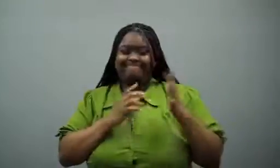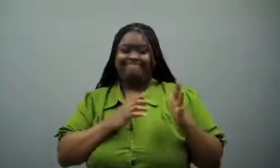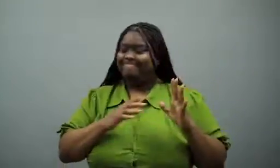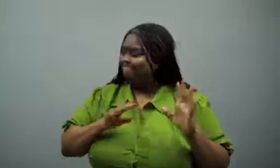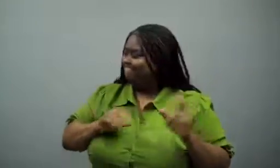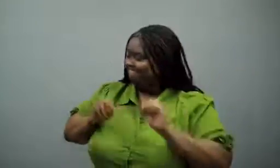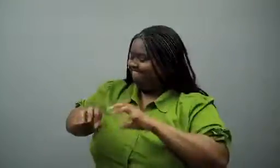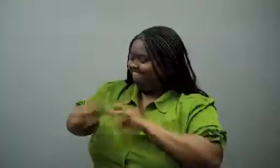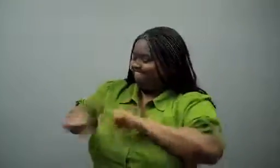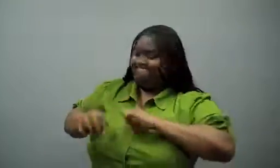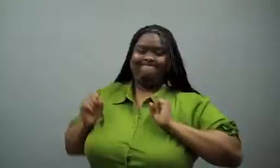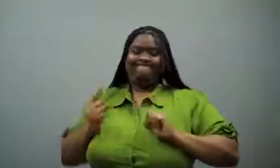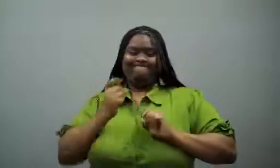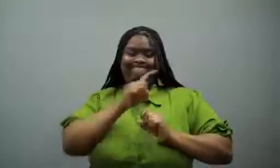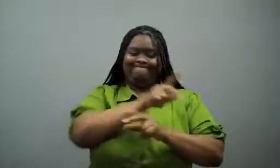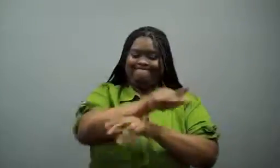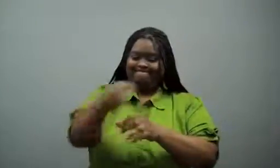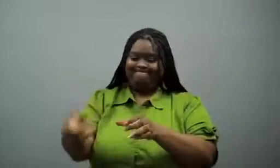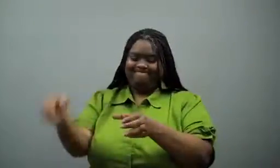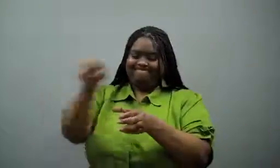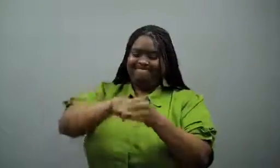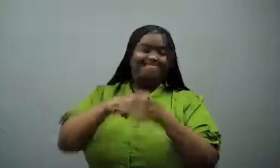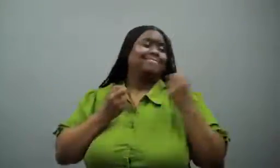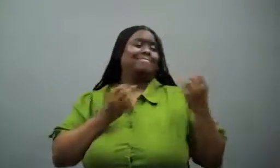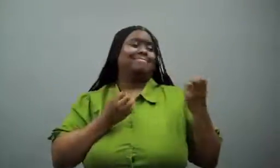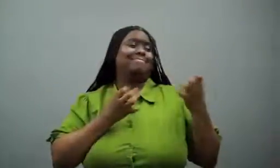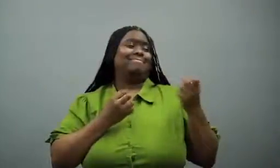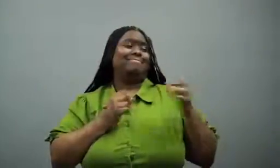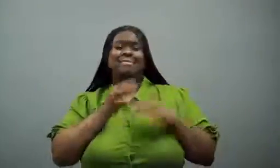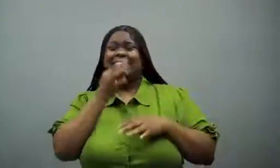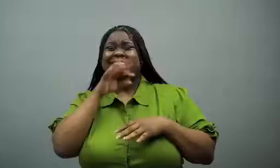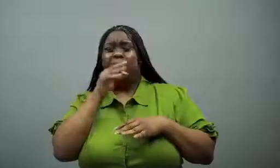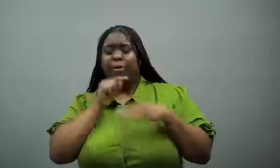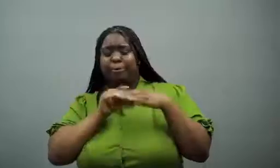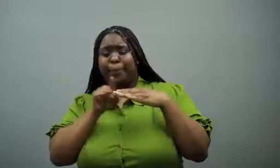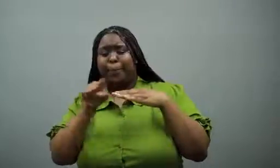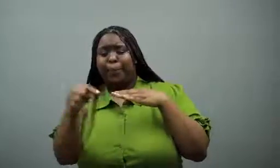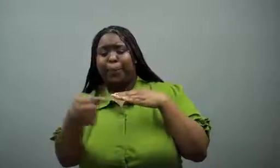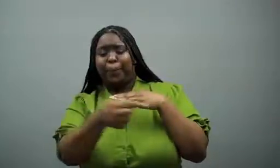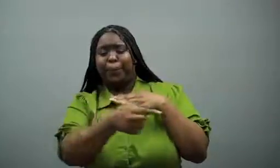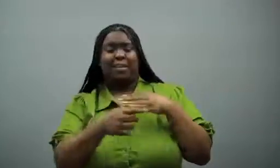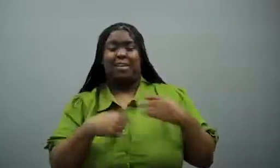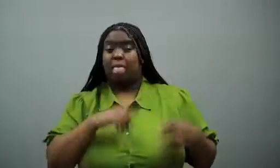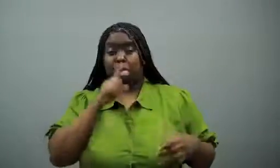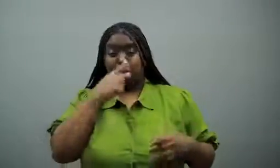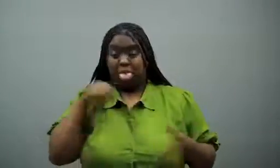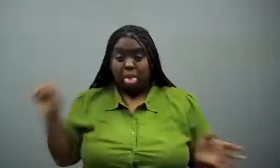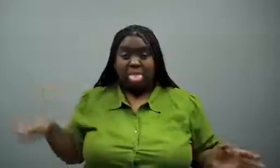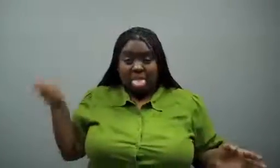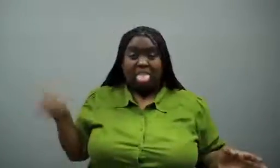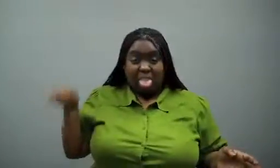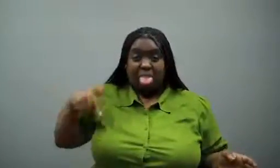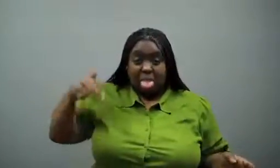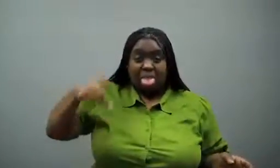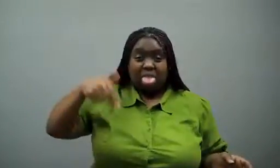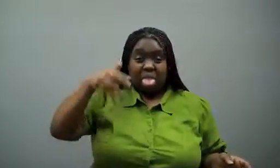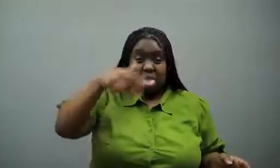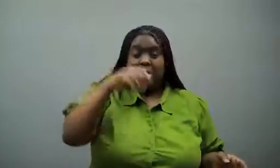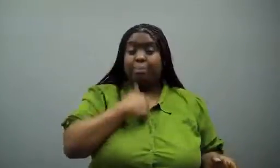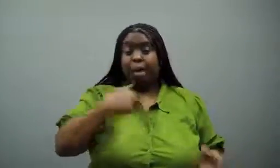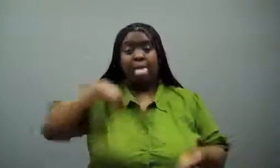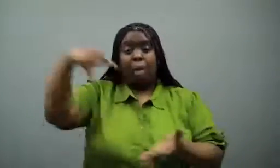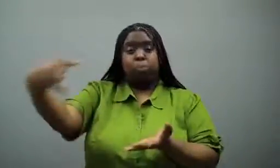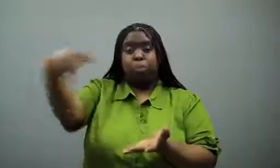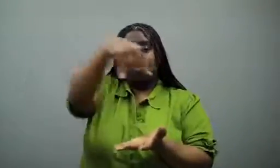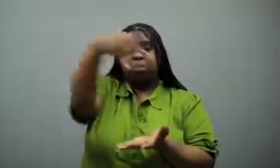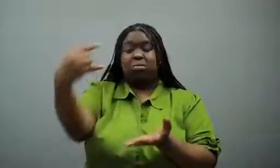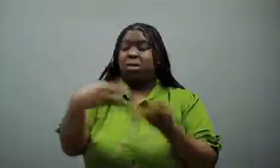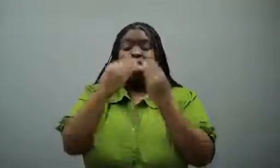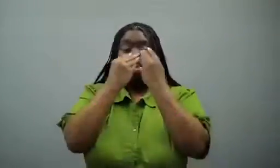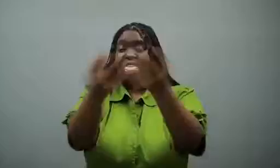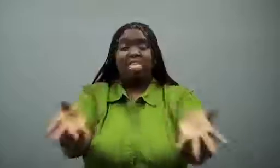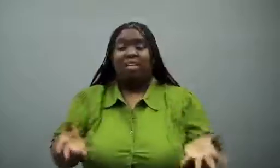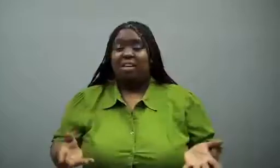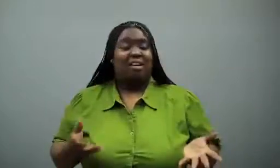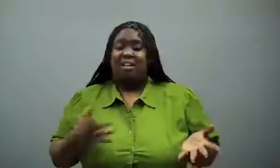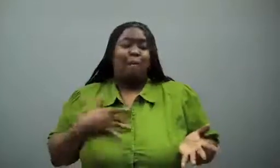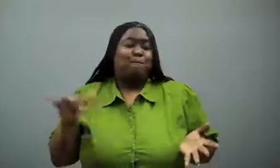I loaded my stuff in the trunk and got in.